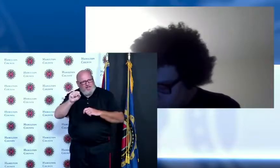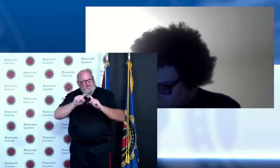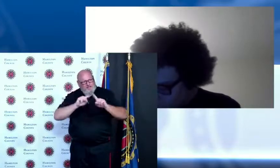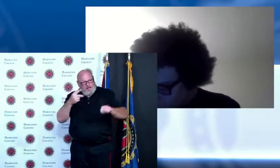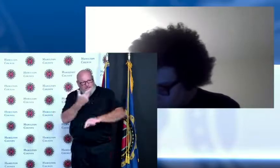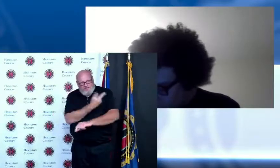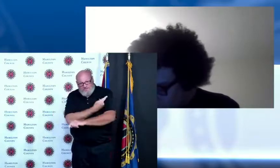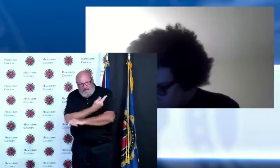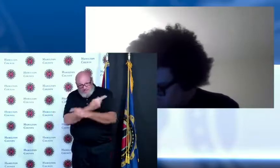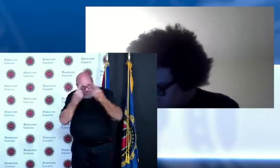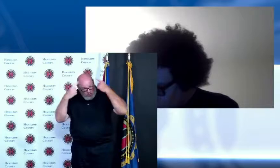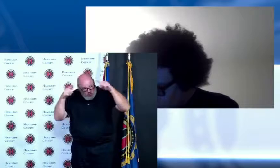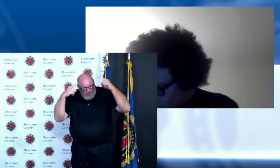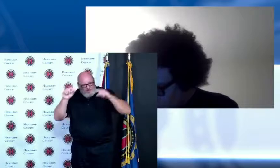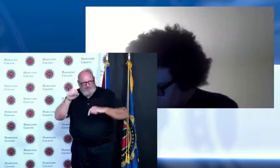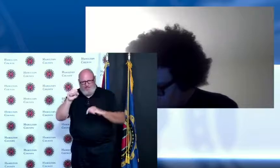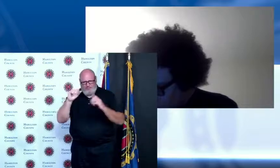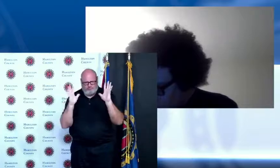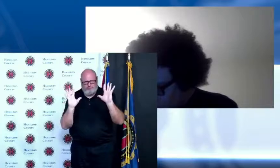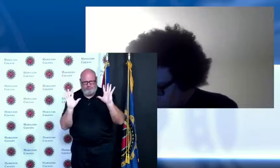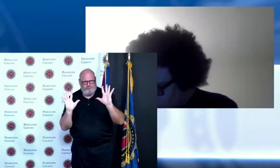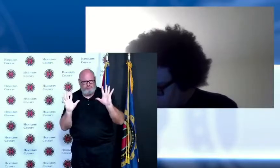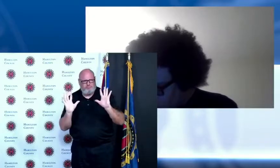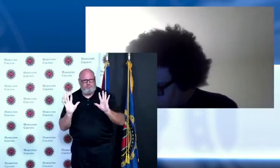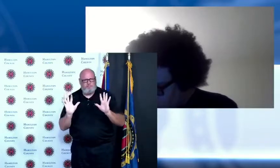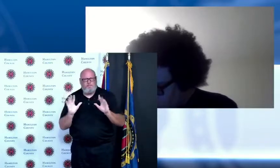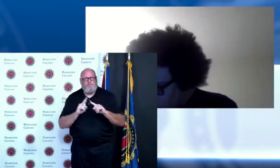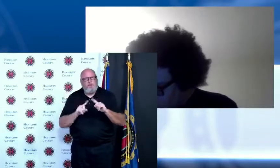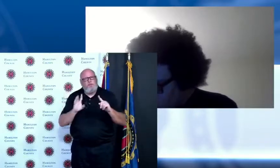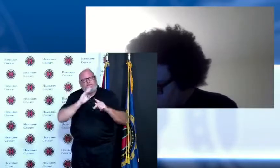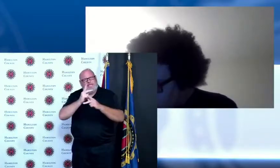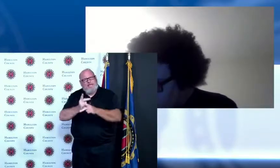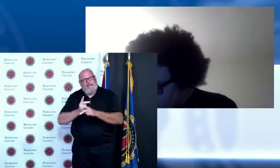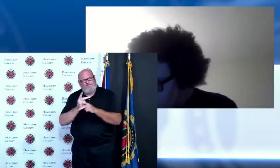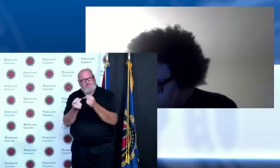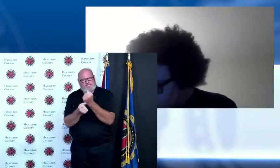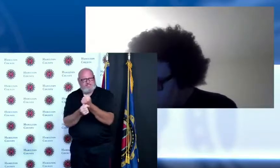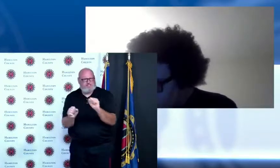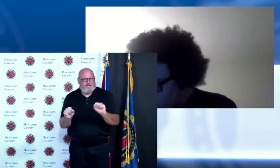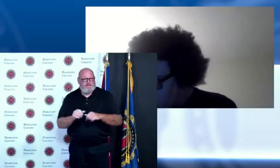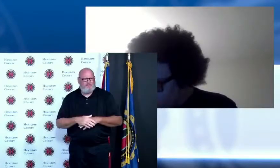I think you should be able to celebrate that you have new freedoms and safety that you never had